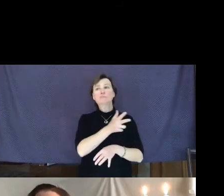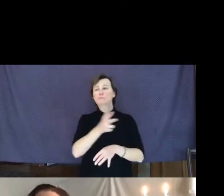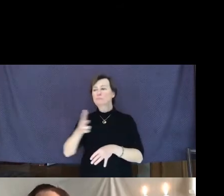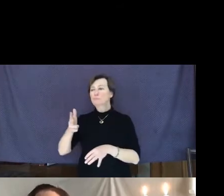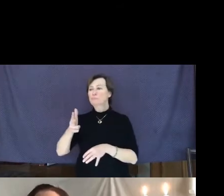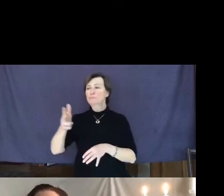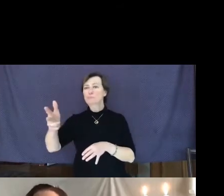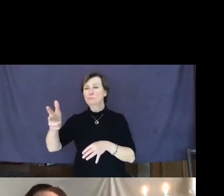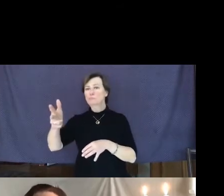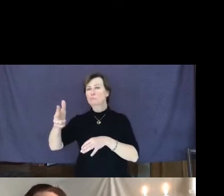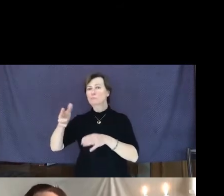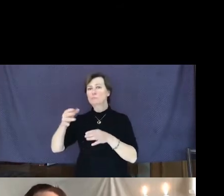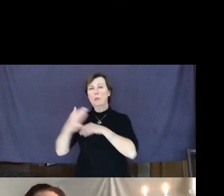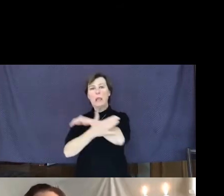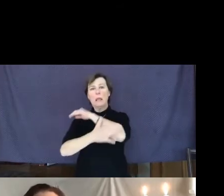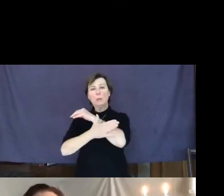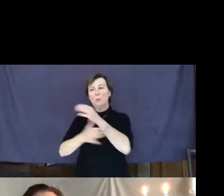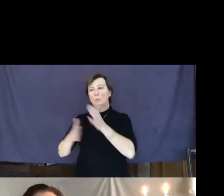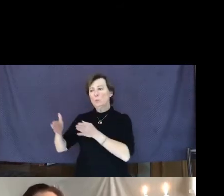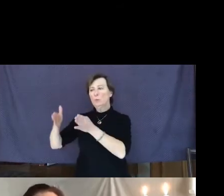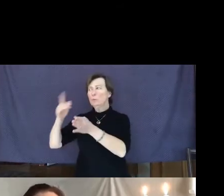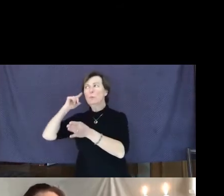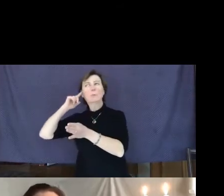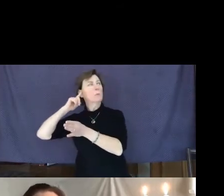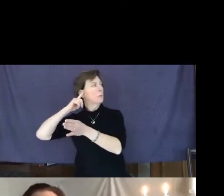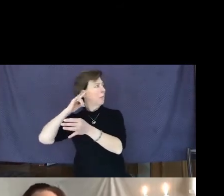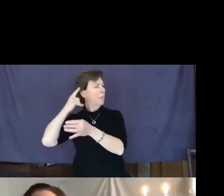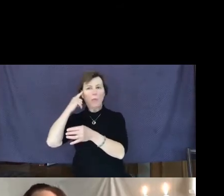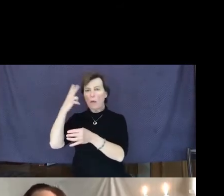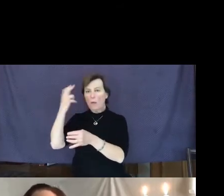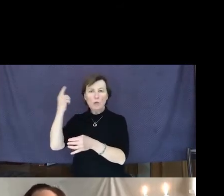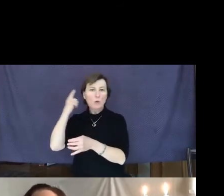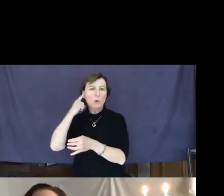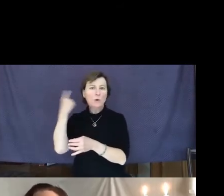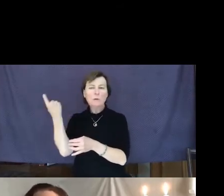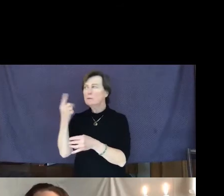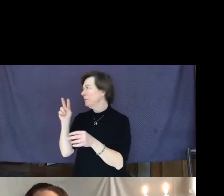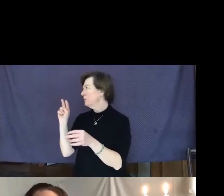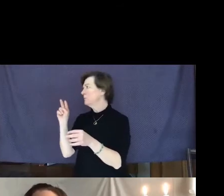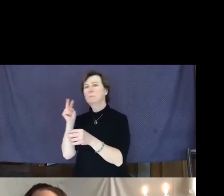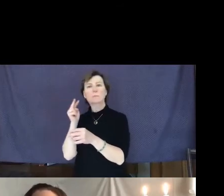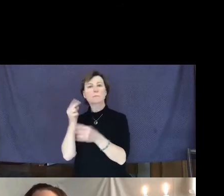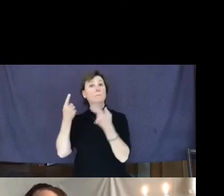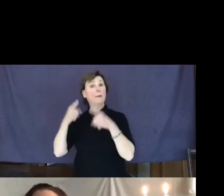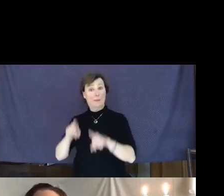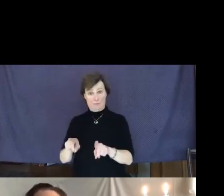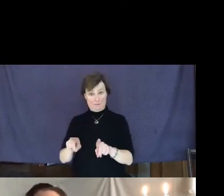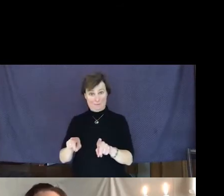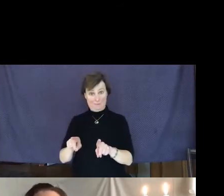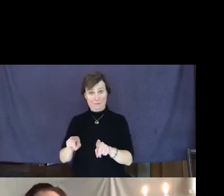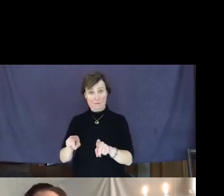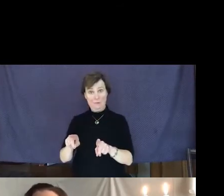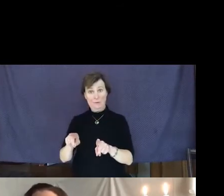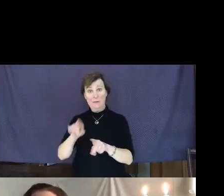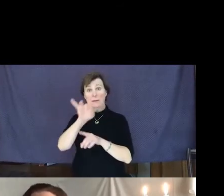because he thought he had heard a sound. Turns out there was an 80-year-old woman